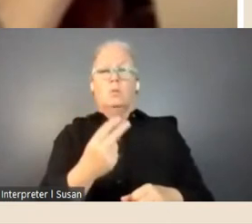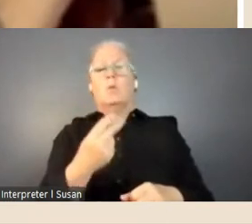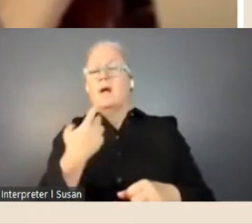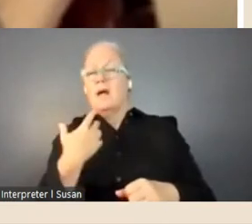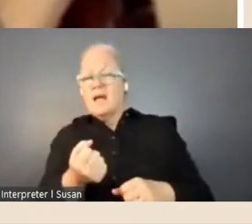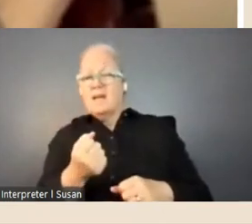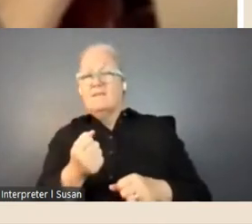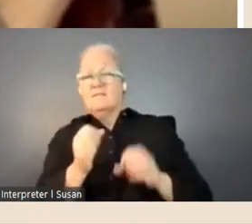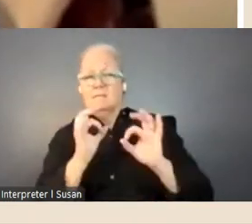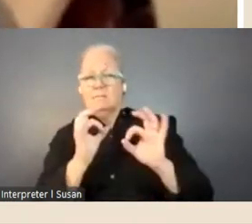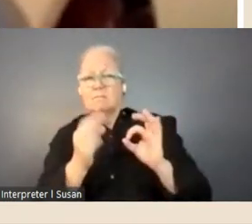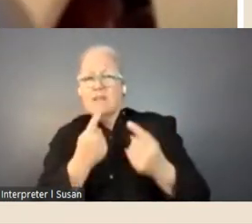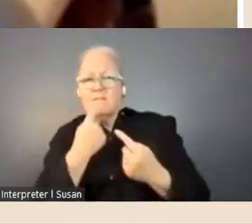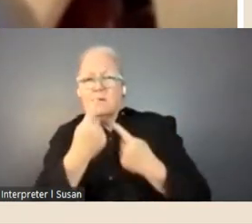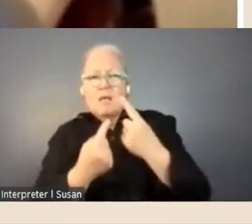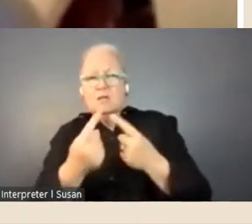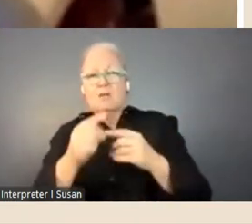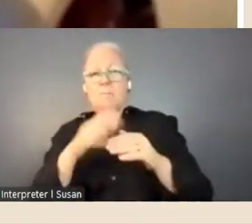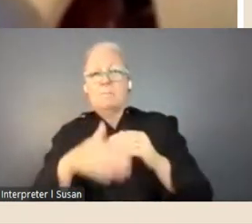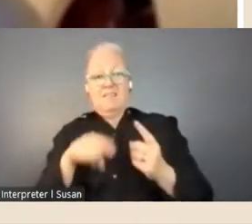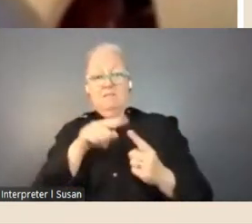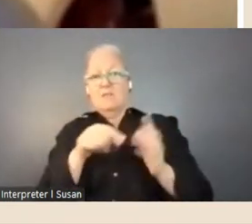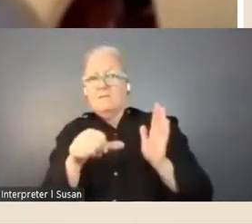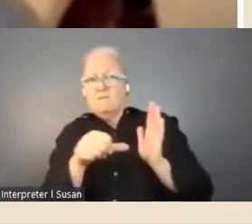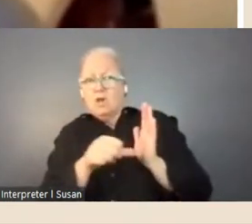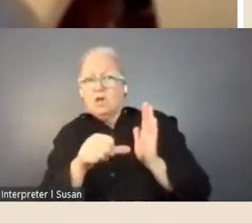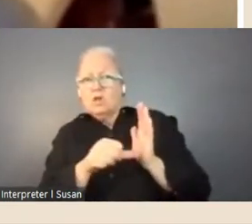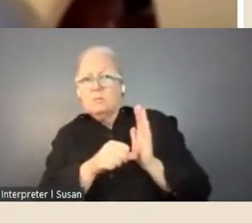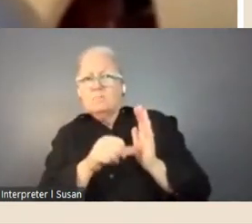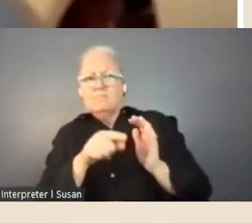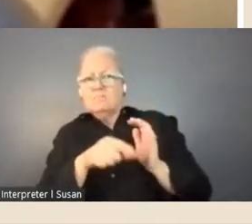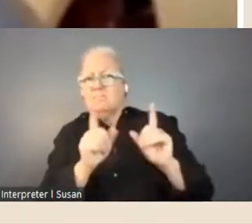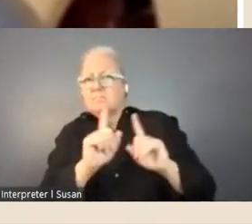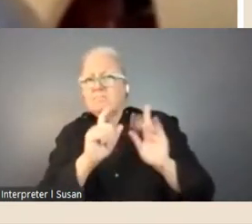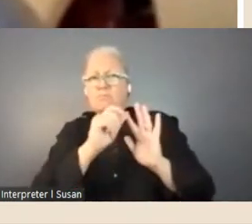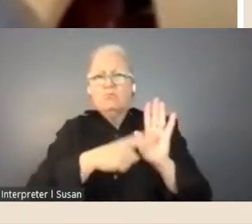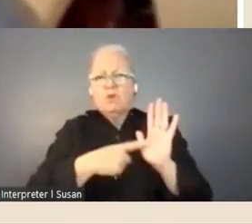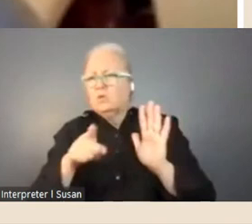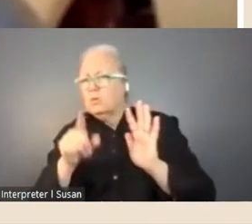around those fellowships and the support that those fellowships offer and how to apply for them.